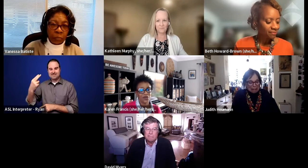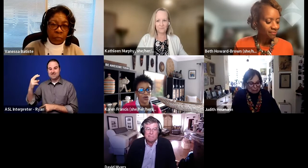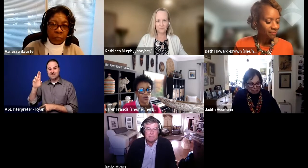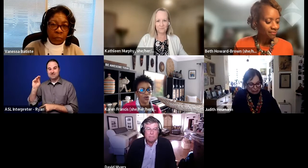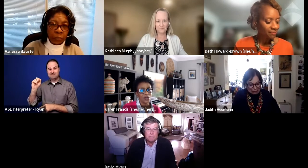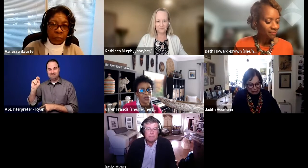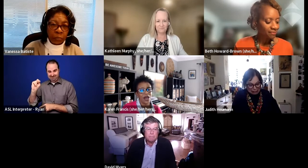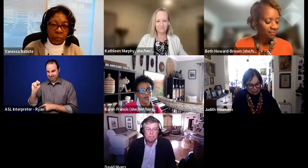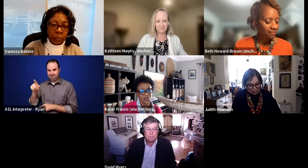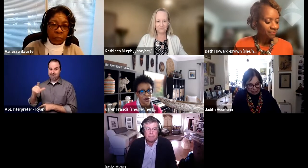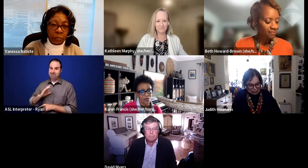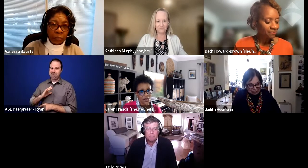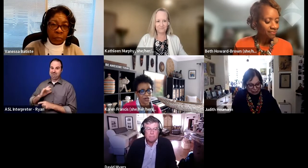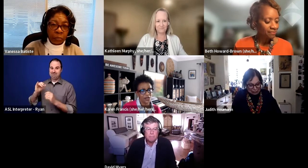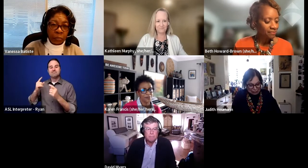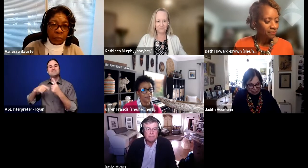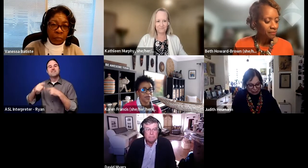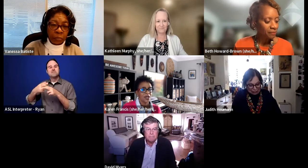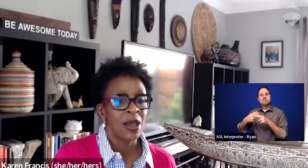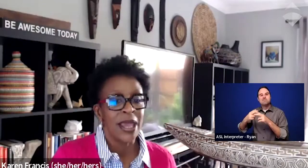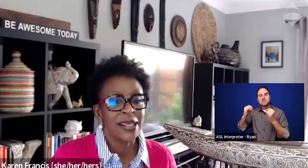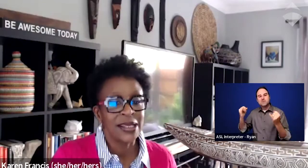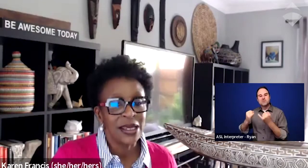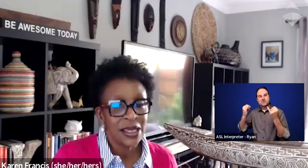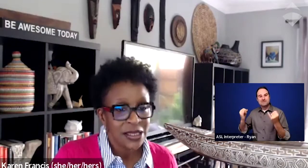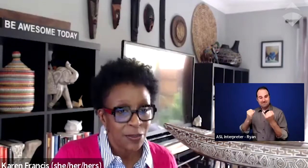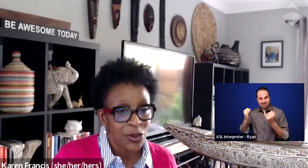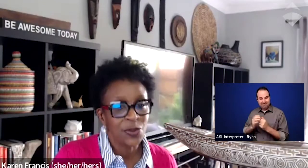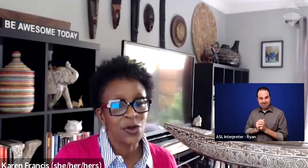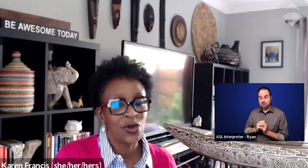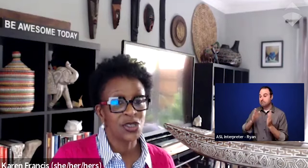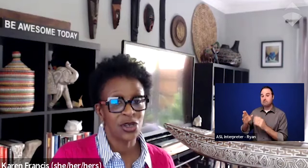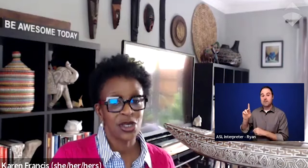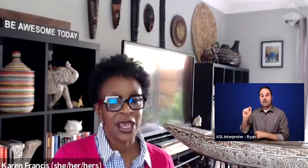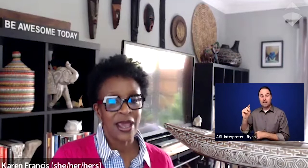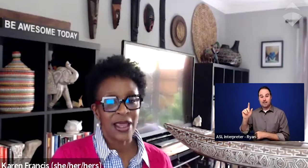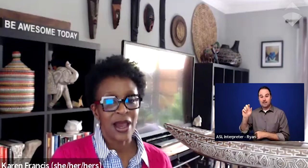who will be our moderator. Kathleen is a principal researcher at AIR